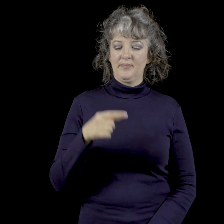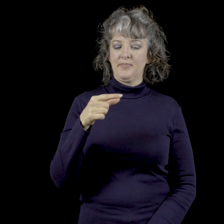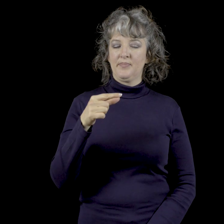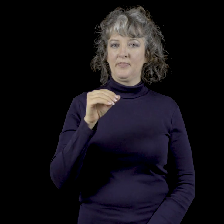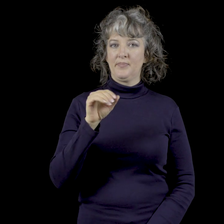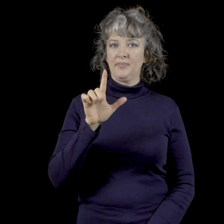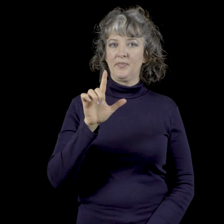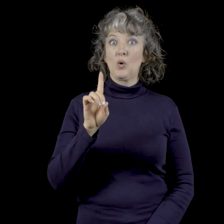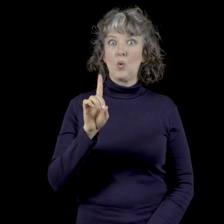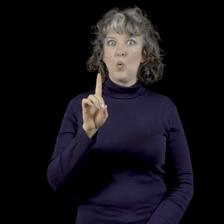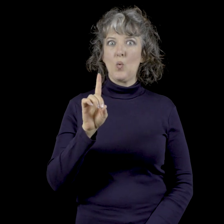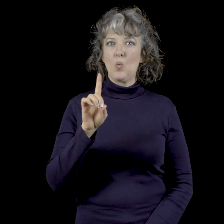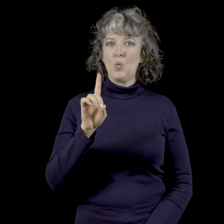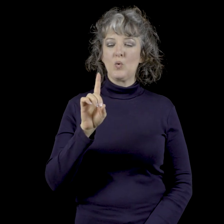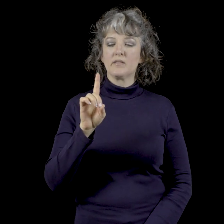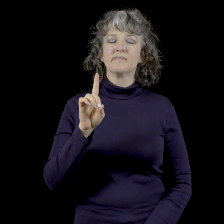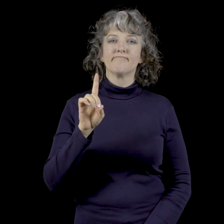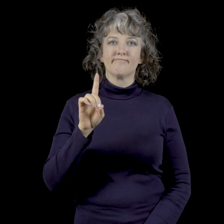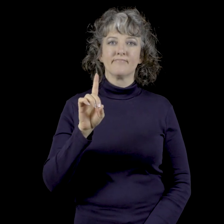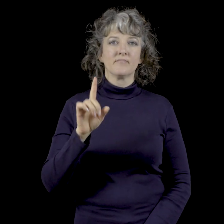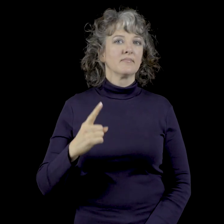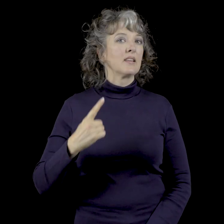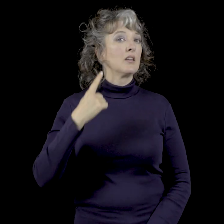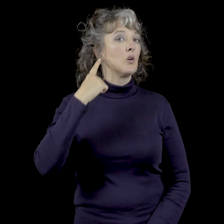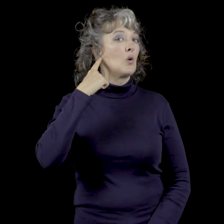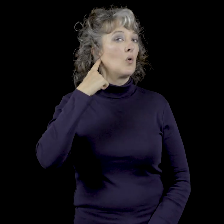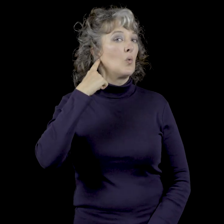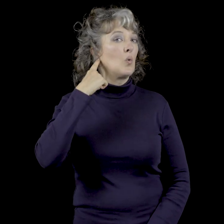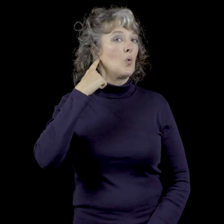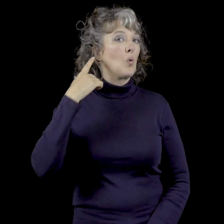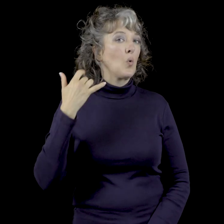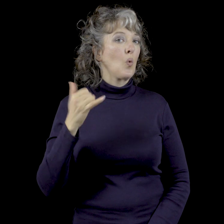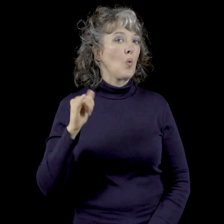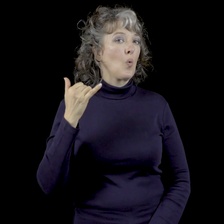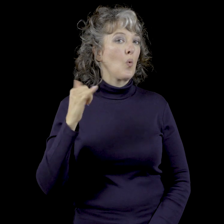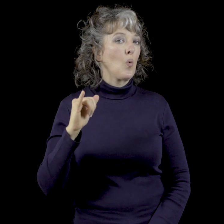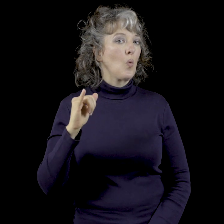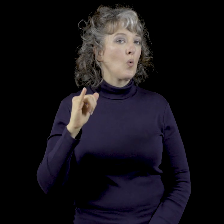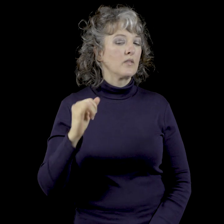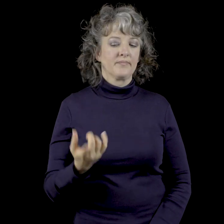G-O-L-D Gold